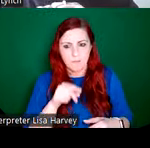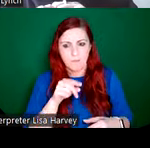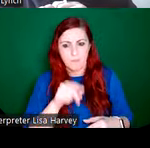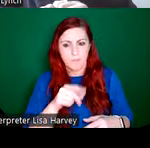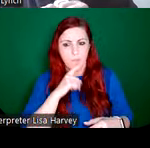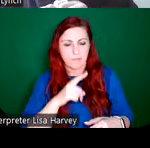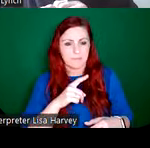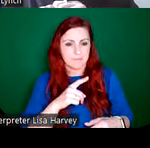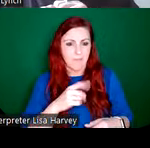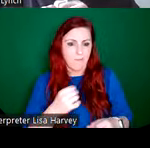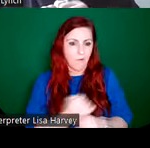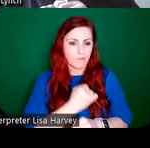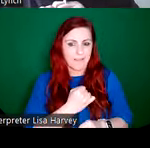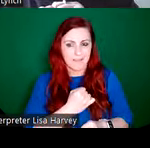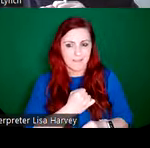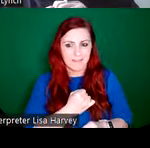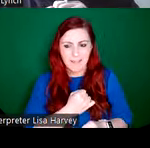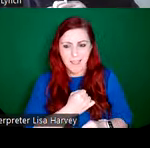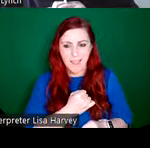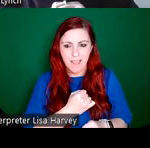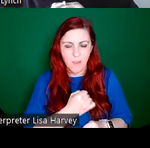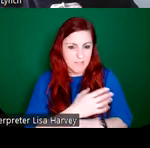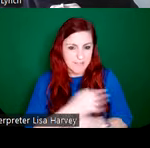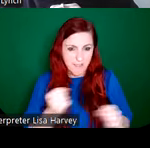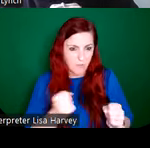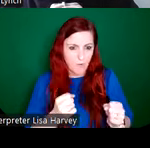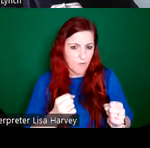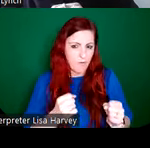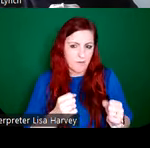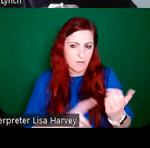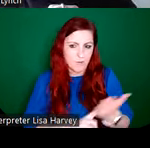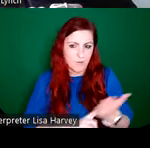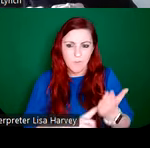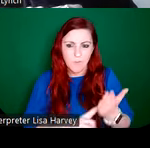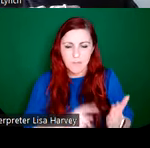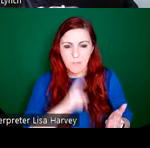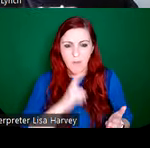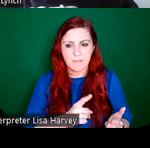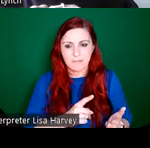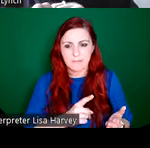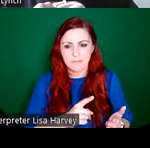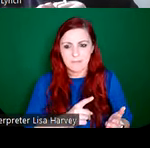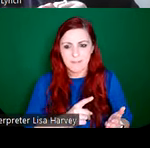Unfortunately, it was never was never executed. But it's an interesting insight